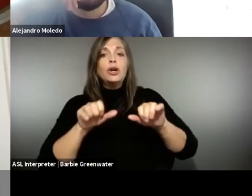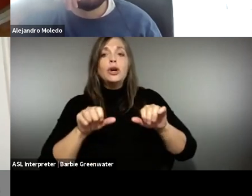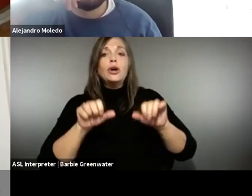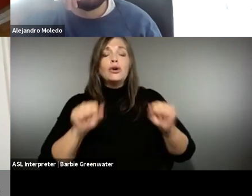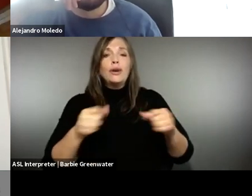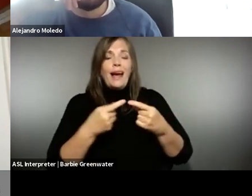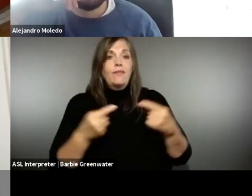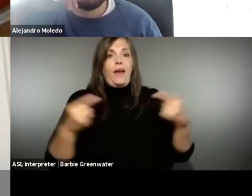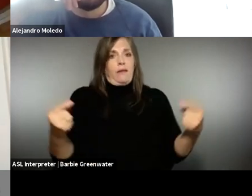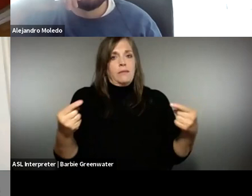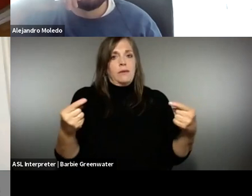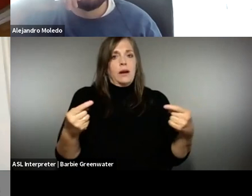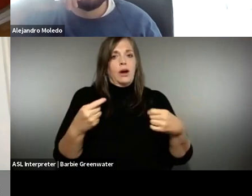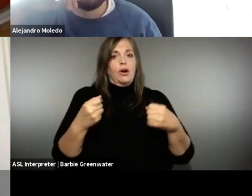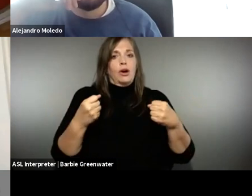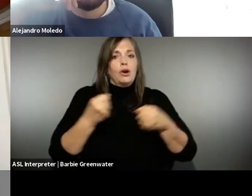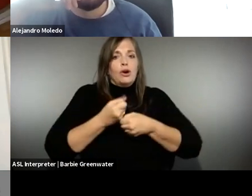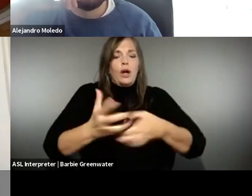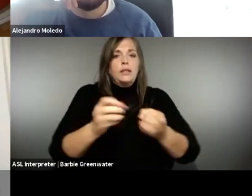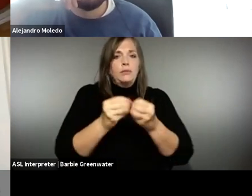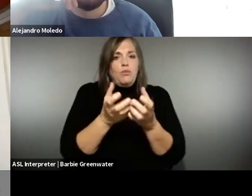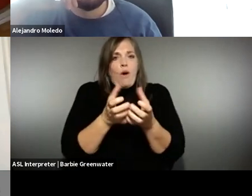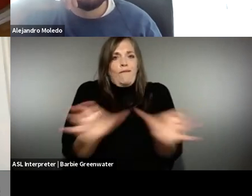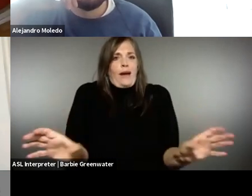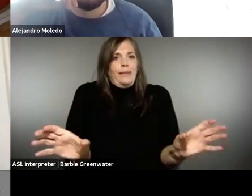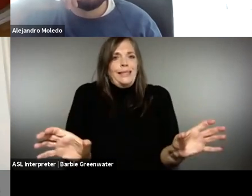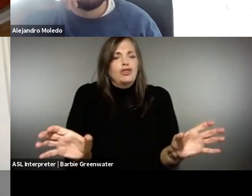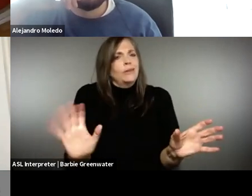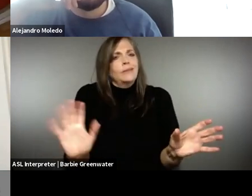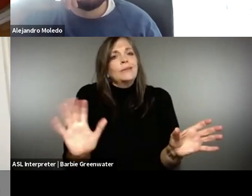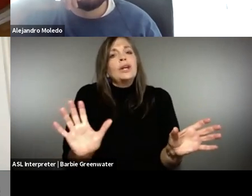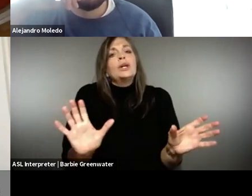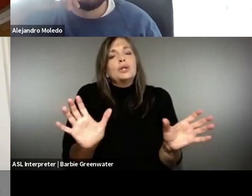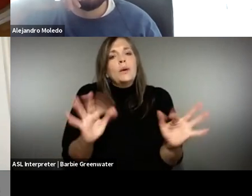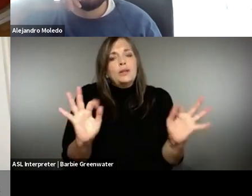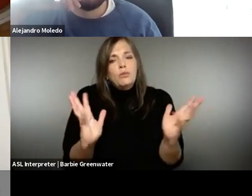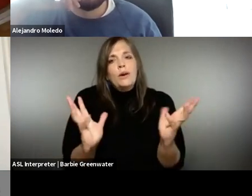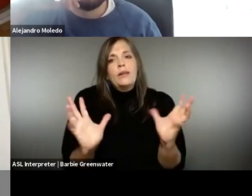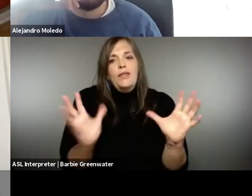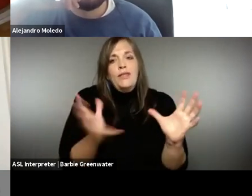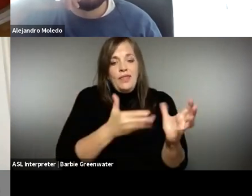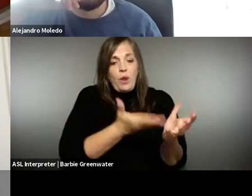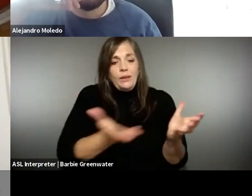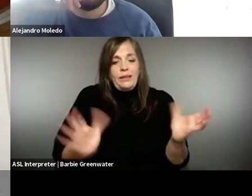, actually certification if it's not harmonized with the standards, could actually have a counter effect of producing more fragmentation